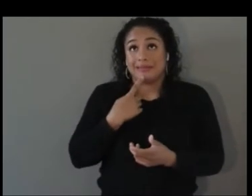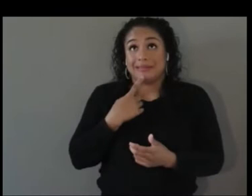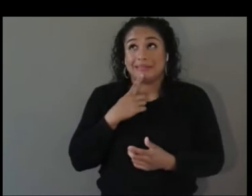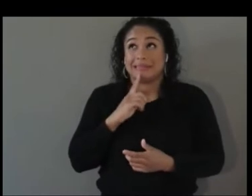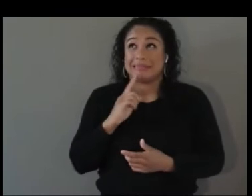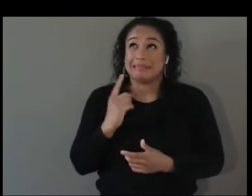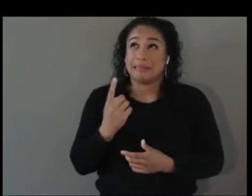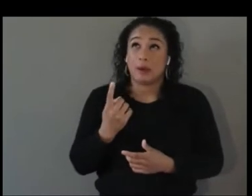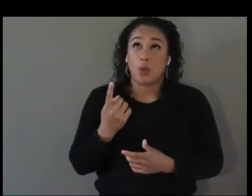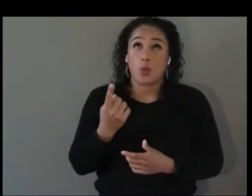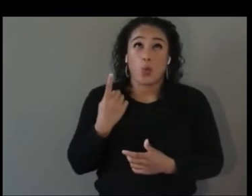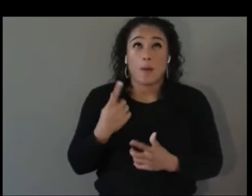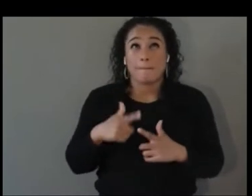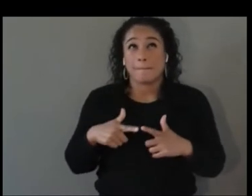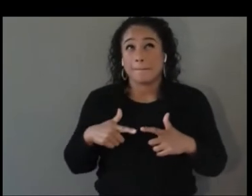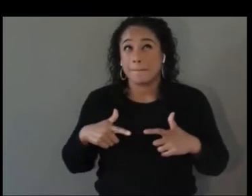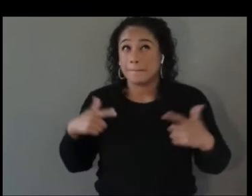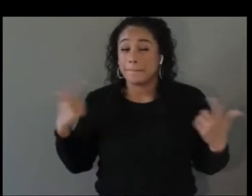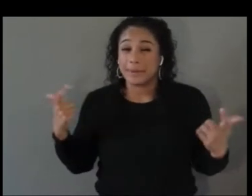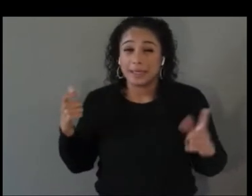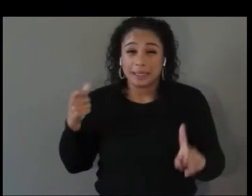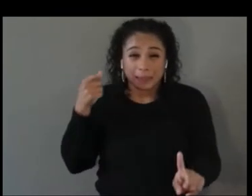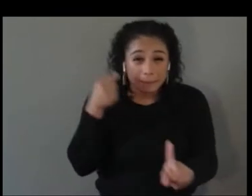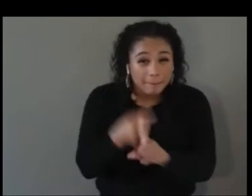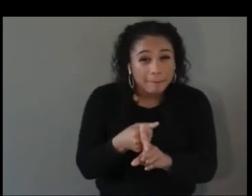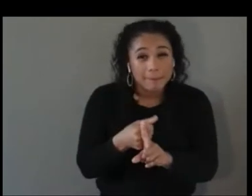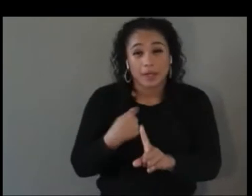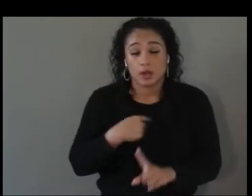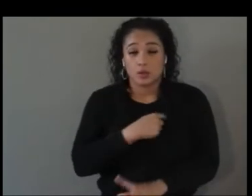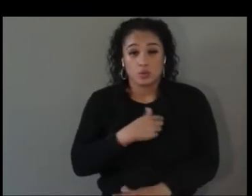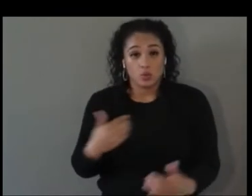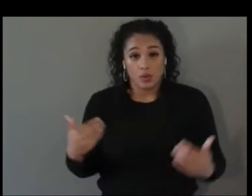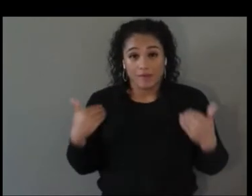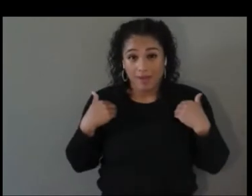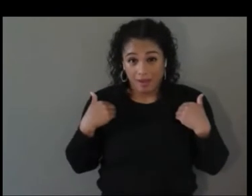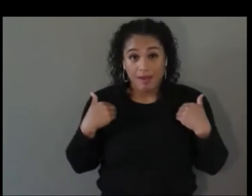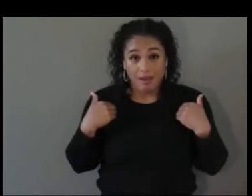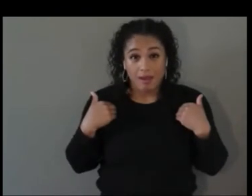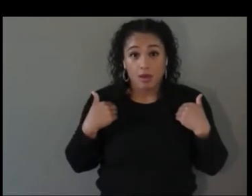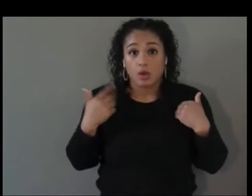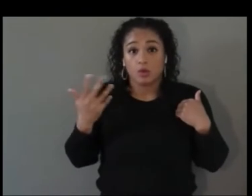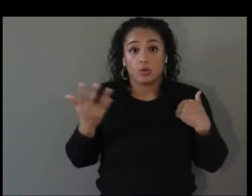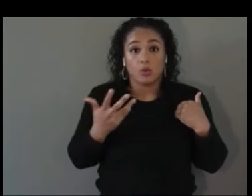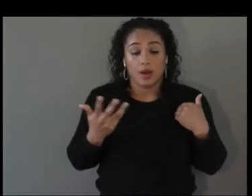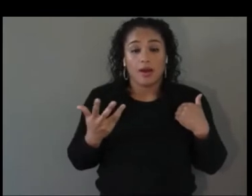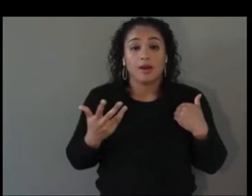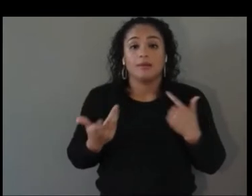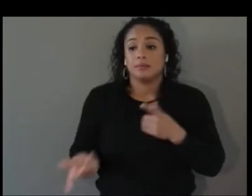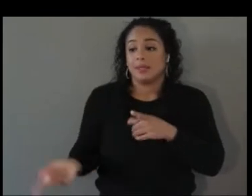we have for social impact programs is the lack of mentorship, guidance and servant leadership.